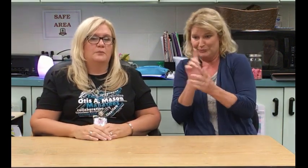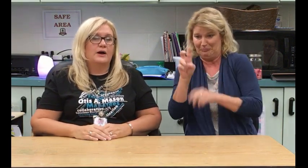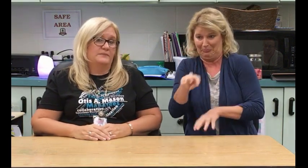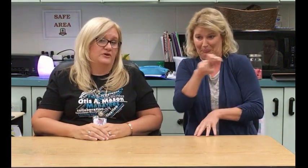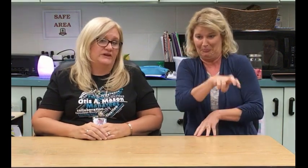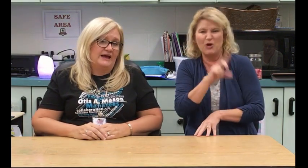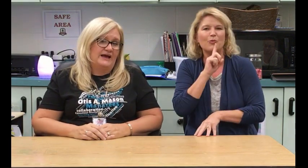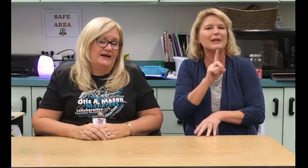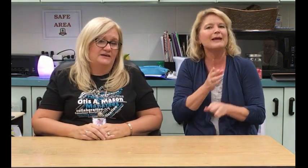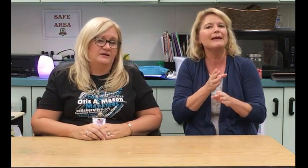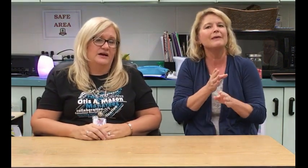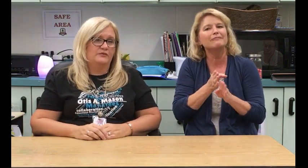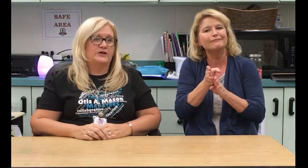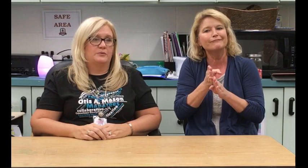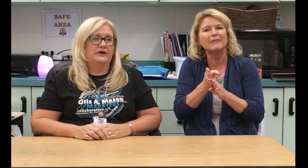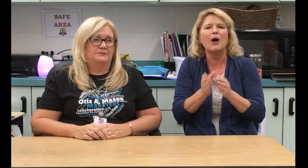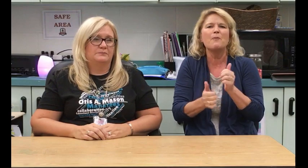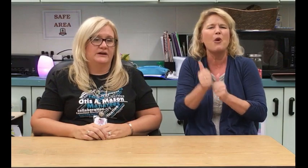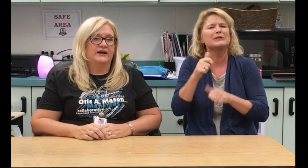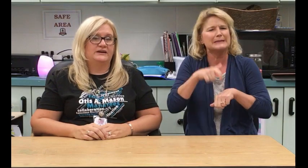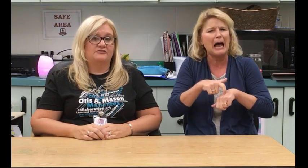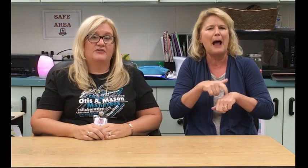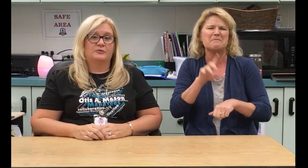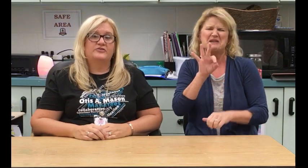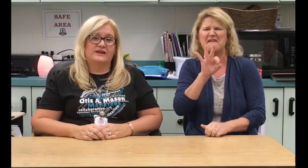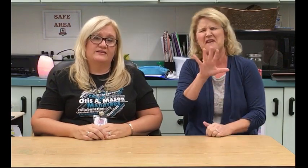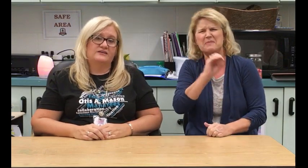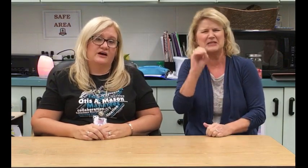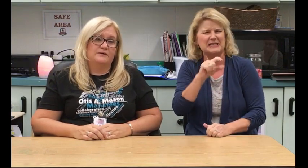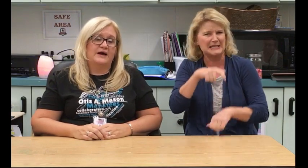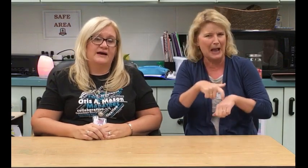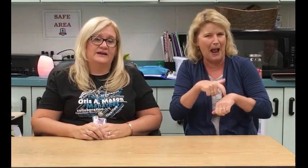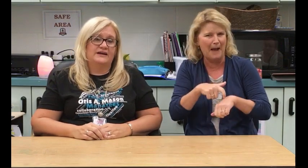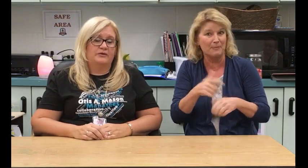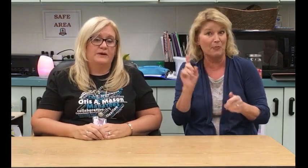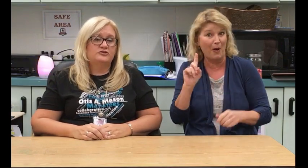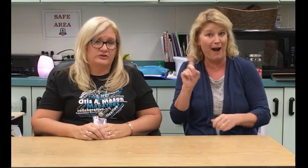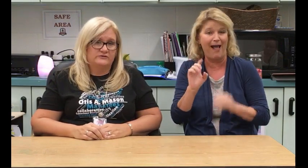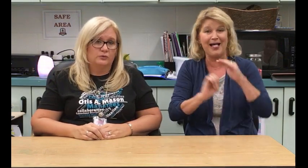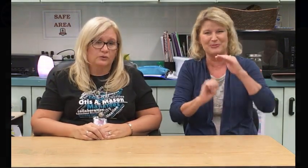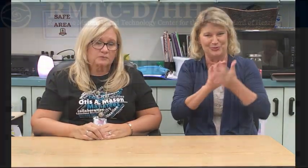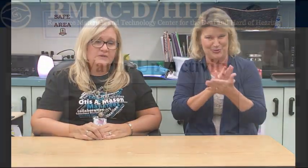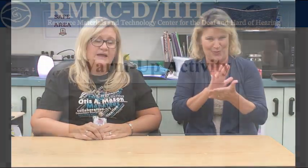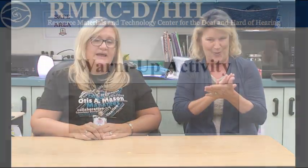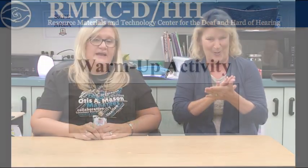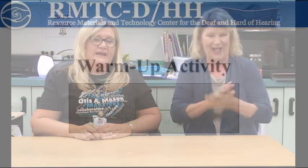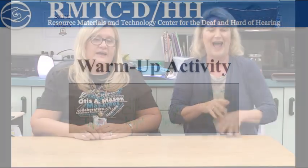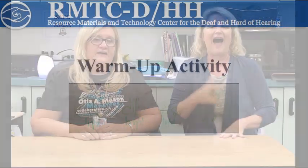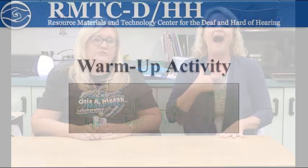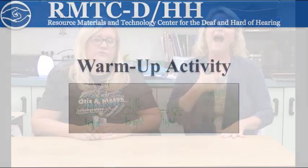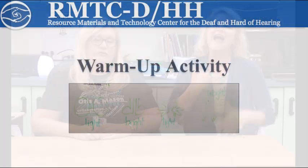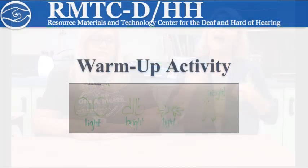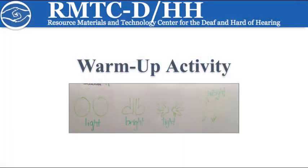I'm primarily at, I would say probably about 95% of the time, at an elementary school.